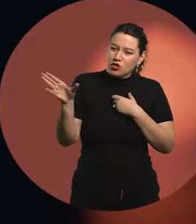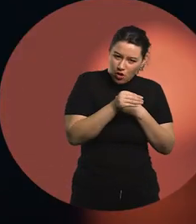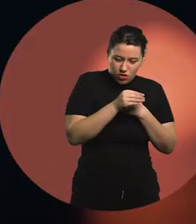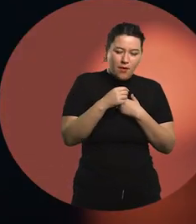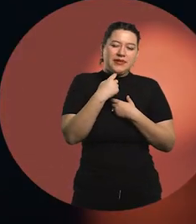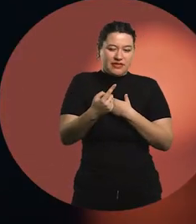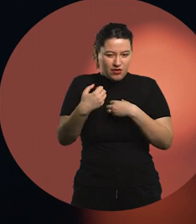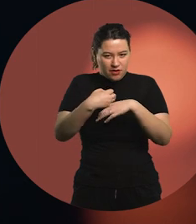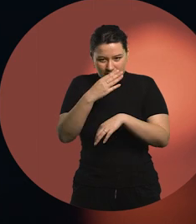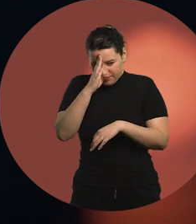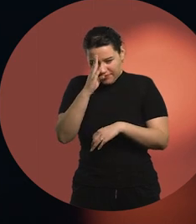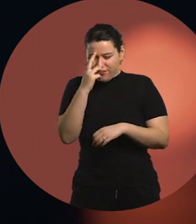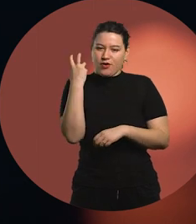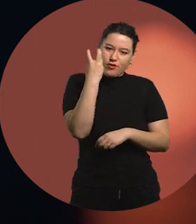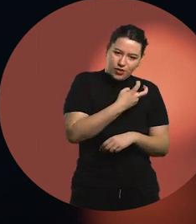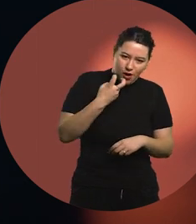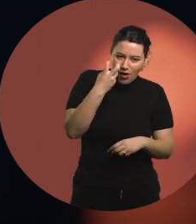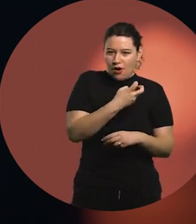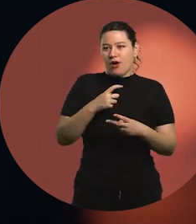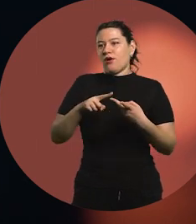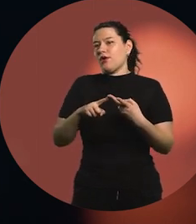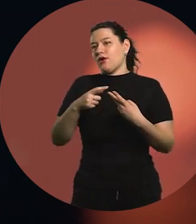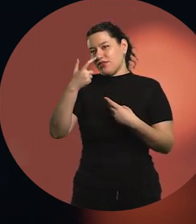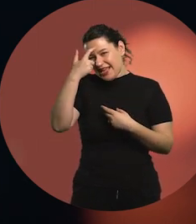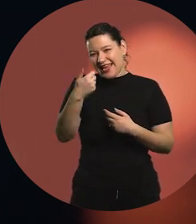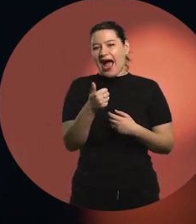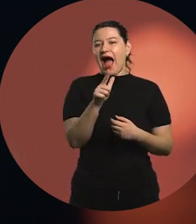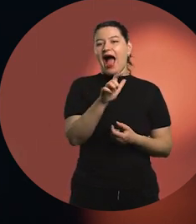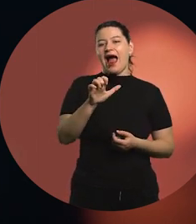Speech therapists, the Alexander technique, and others.